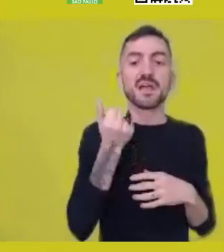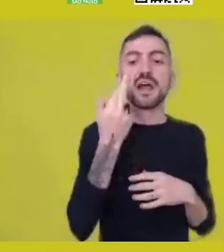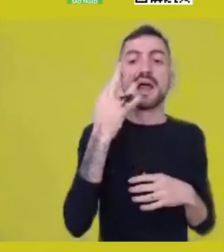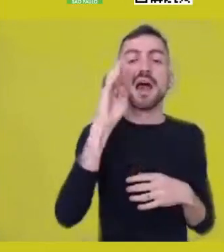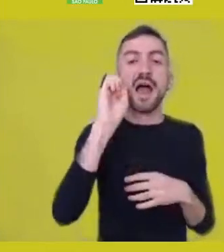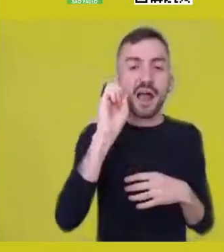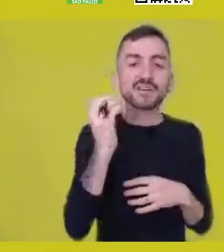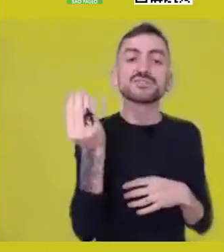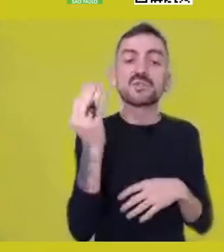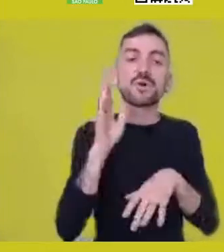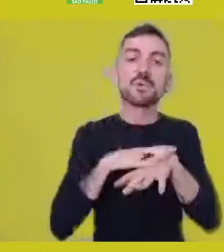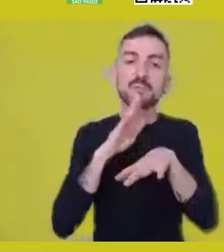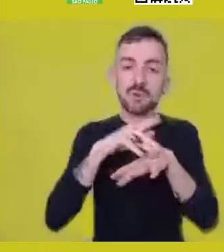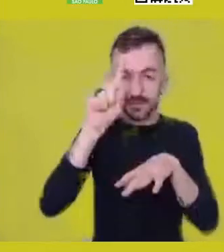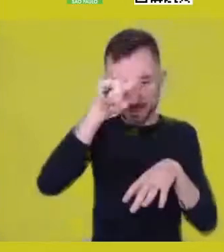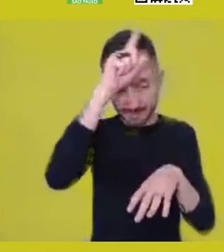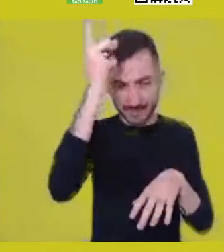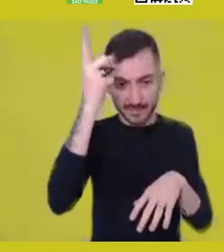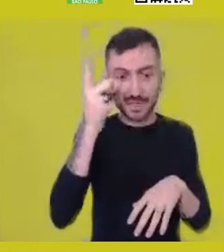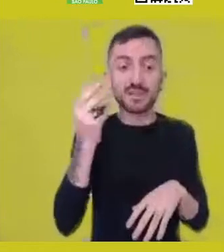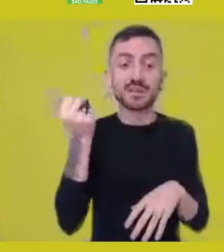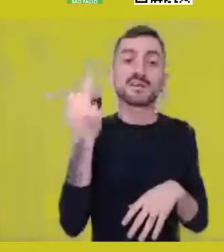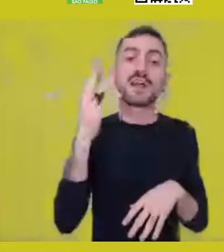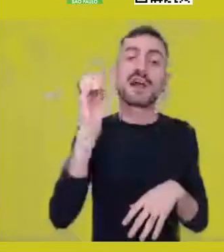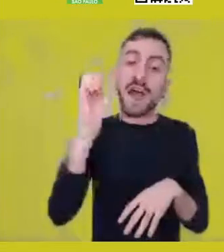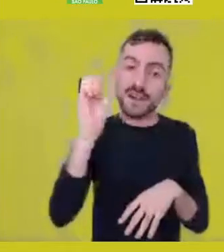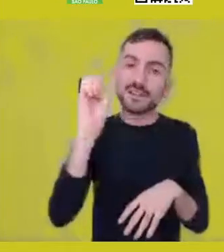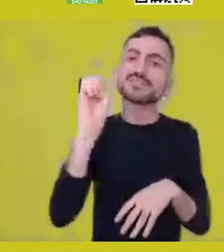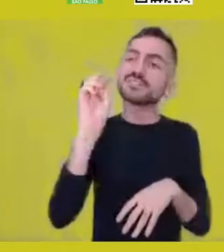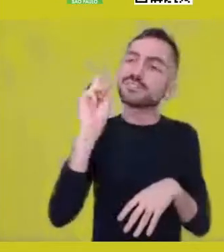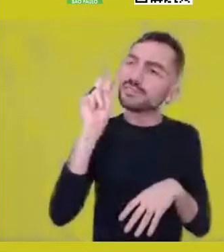so you recognize in art elements of transformation: